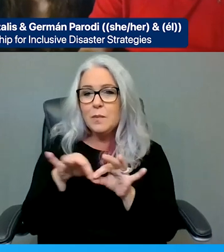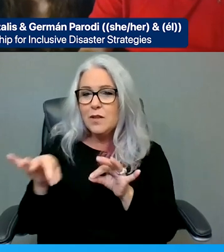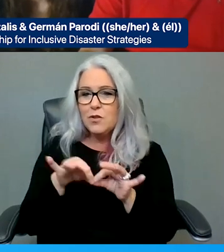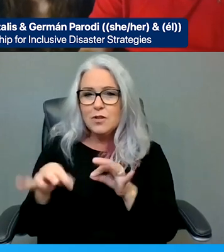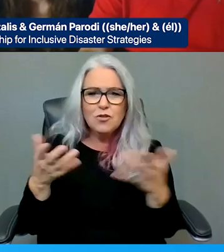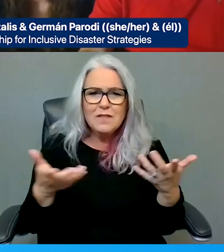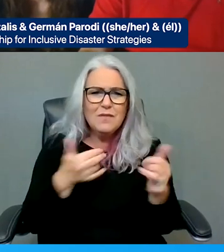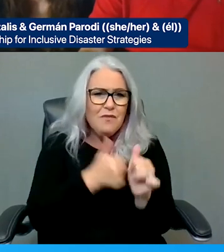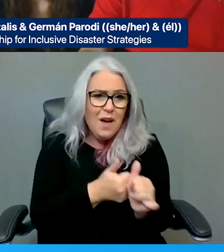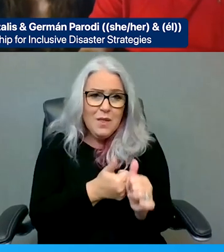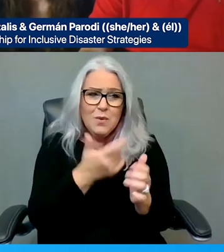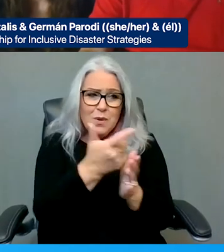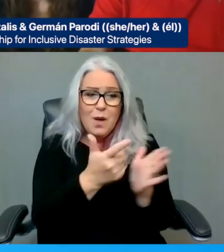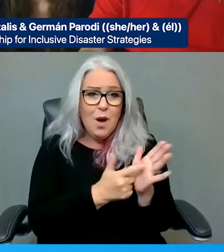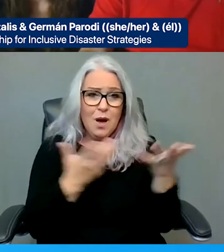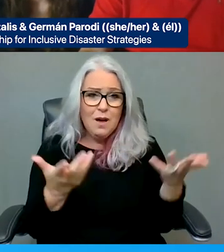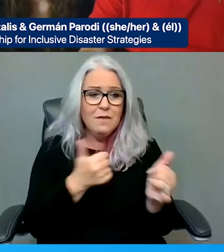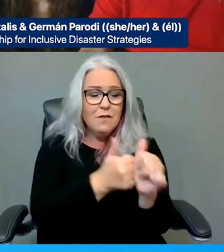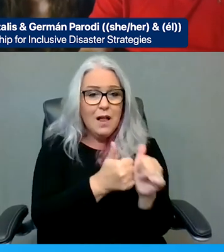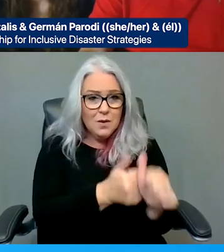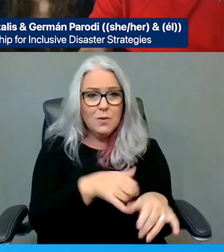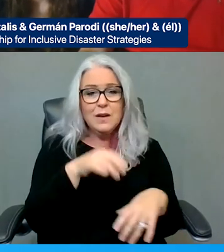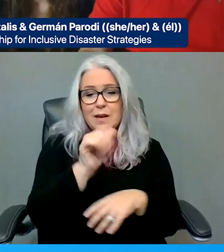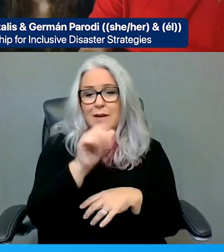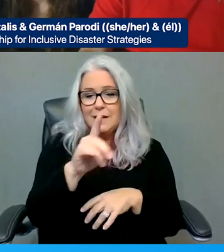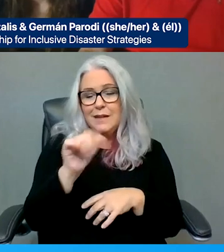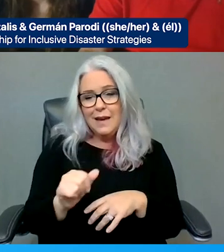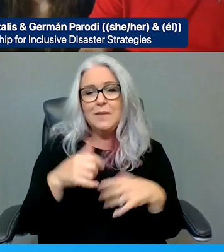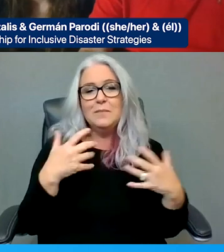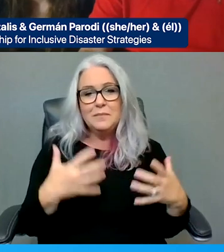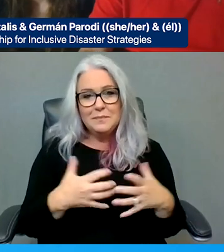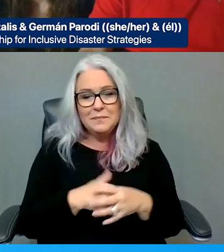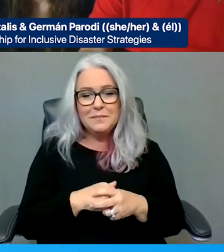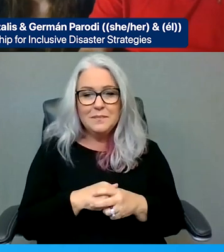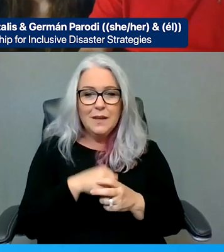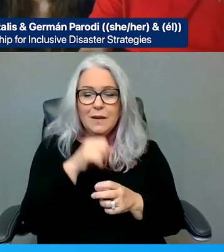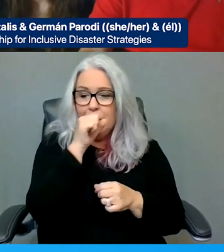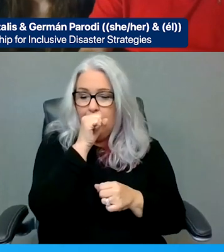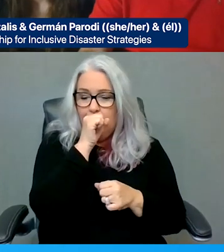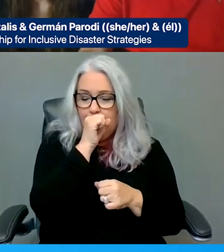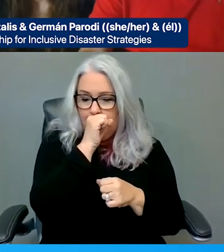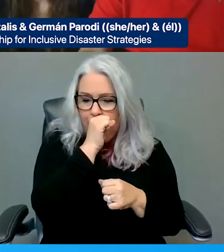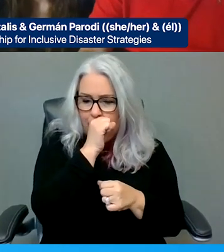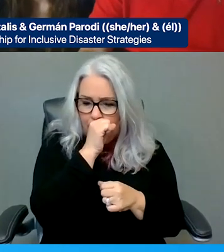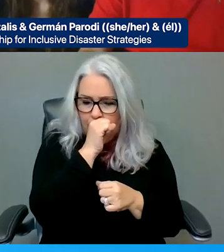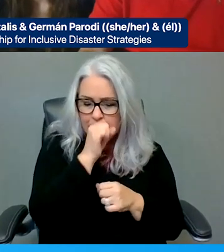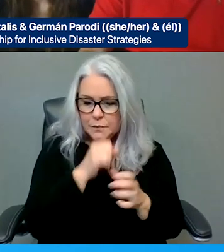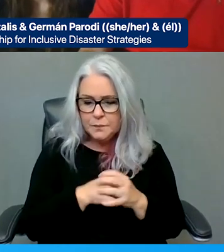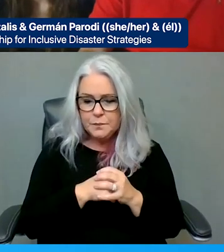ADA! Let's do this together! But DRNY can do this and reports. It's the continued